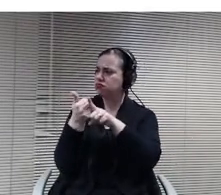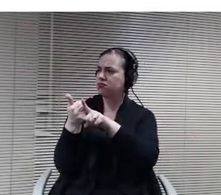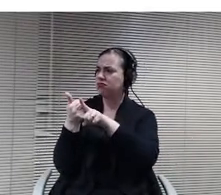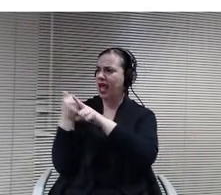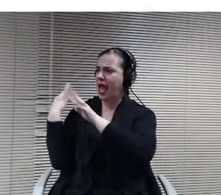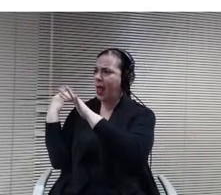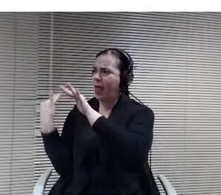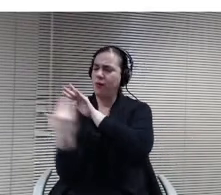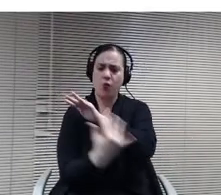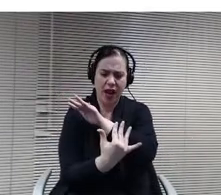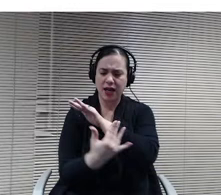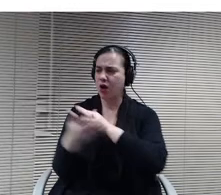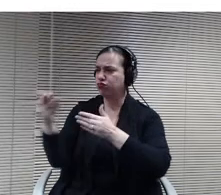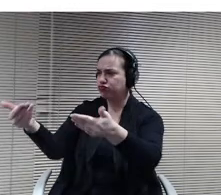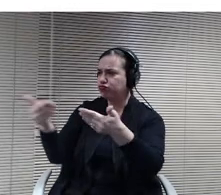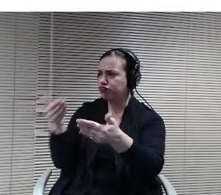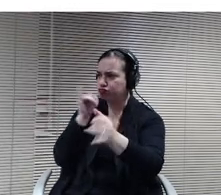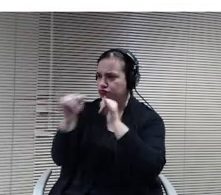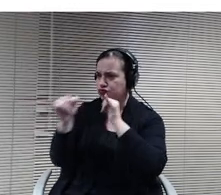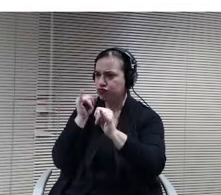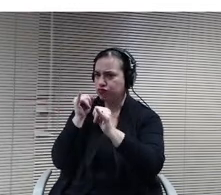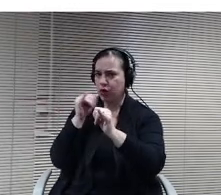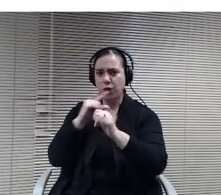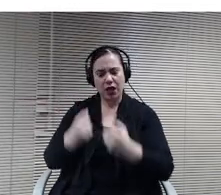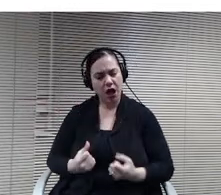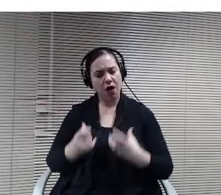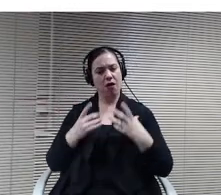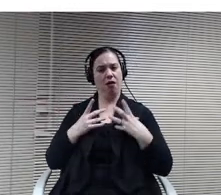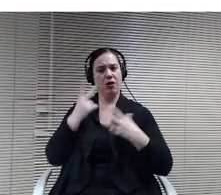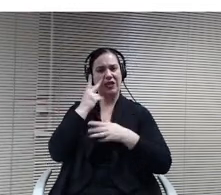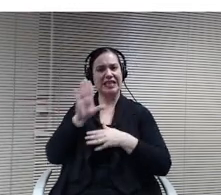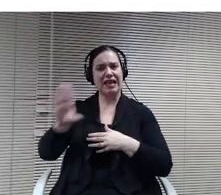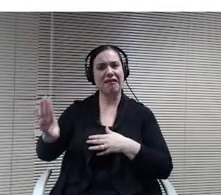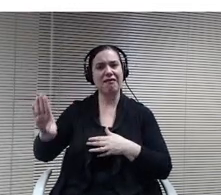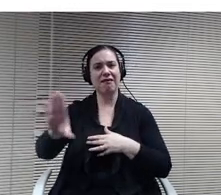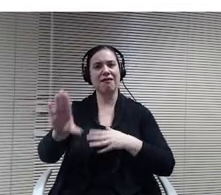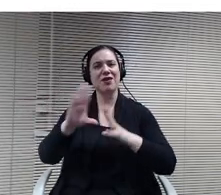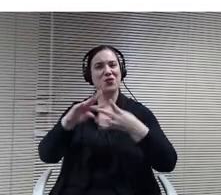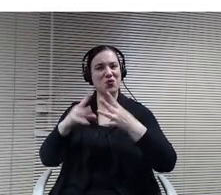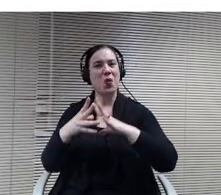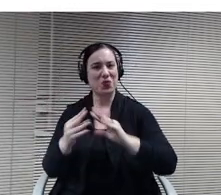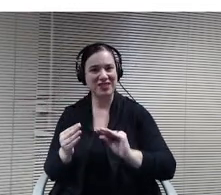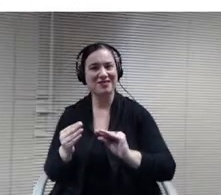this. The stories that these kids have found out where somebody that they know has come over. Maybe not knowing the